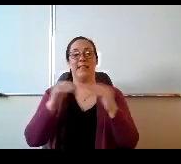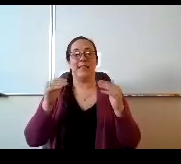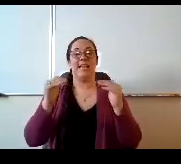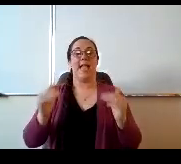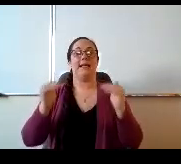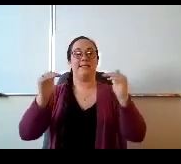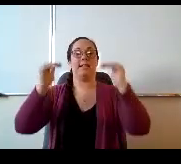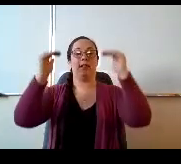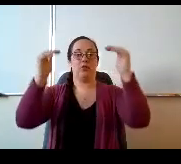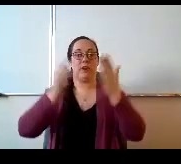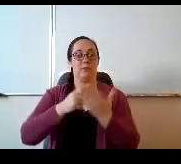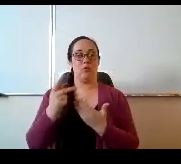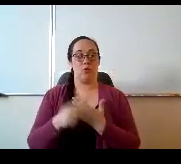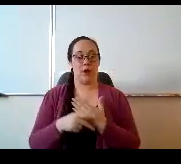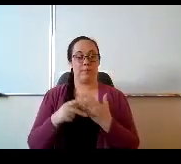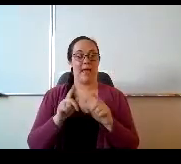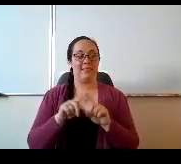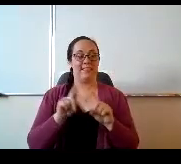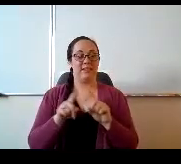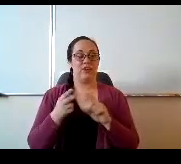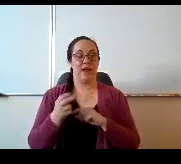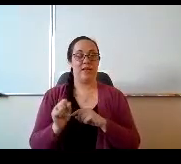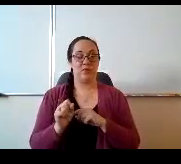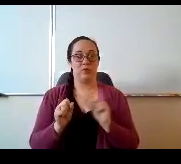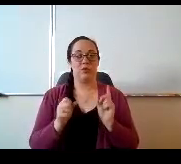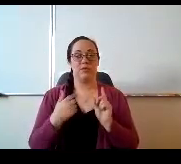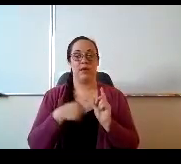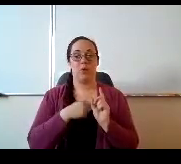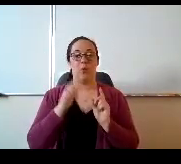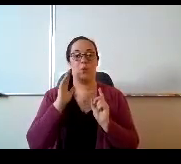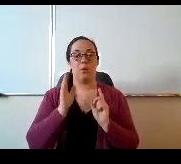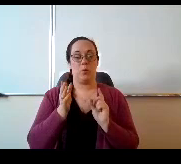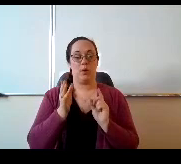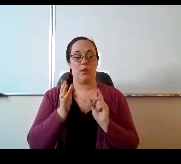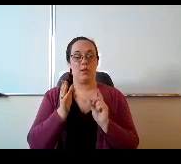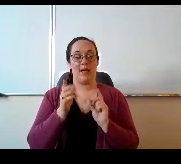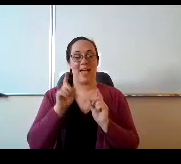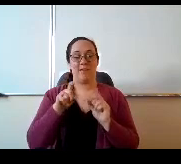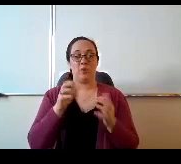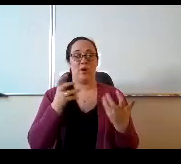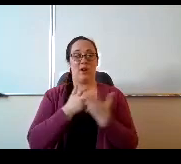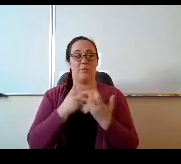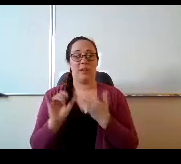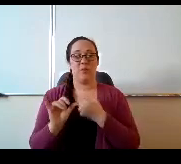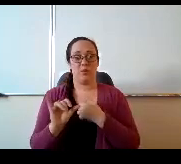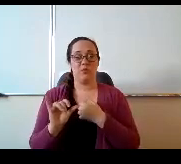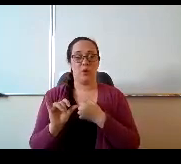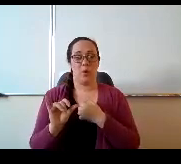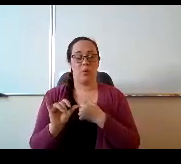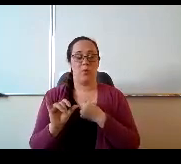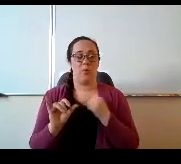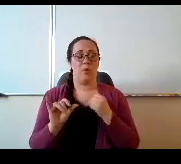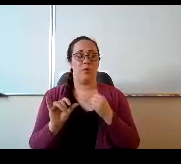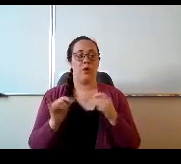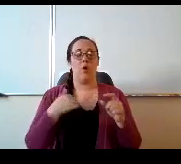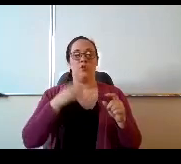at the different high schools that we will need to accommodate as well, and so we're going to extend the time to complete those courses